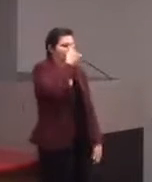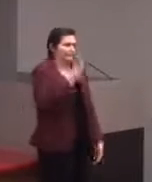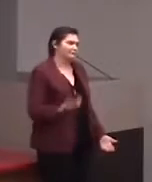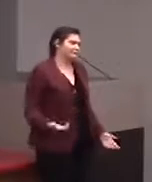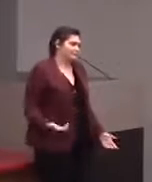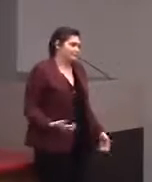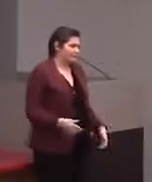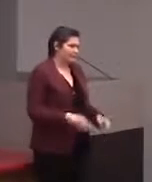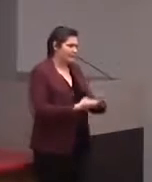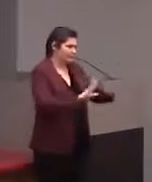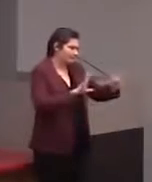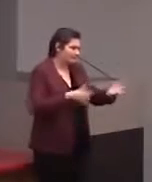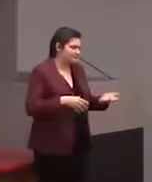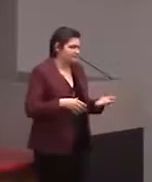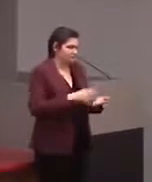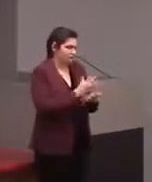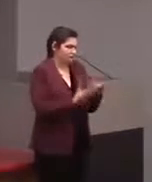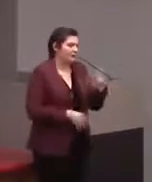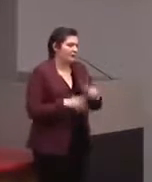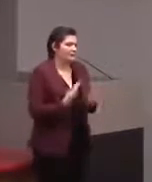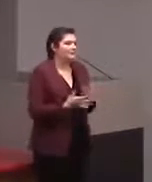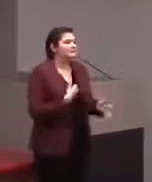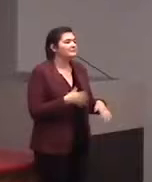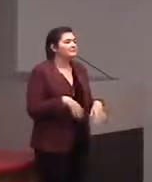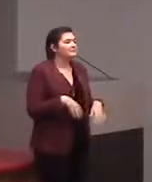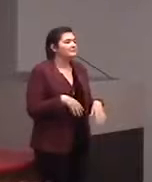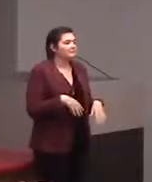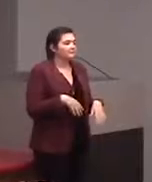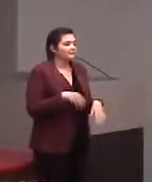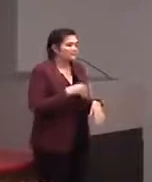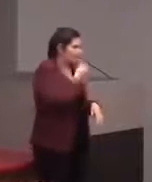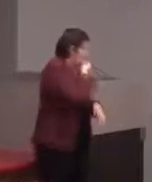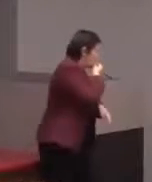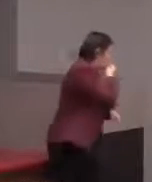gonna call it, 'cause, you know, obvious reasons. (giggling)